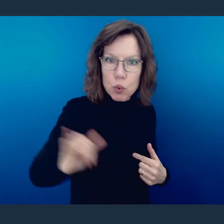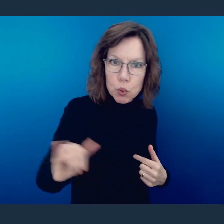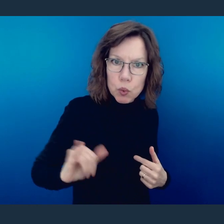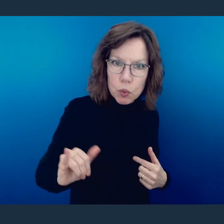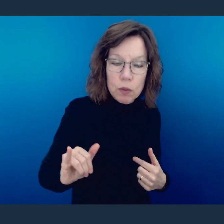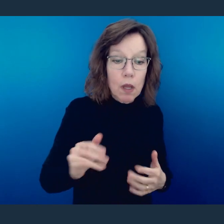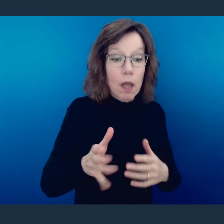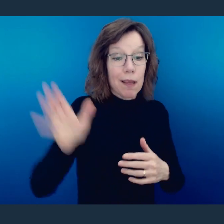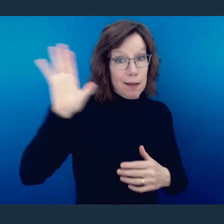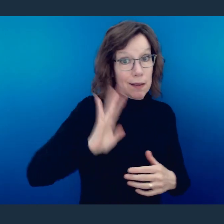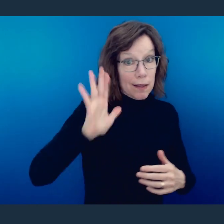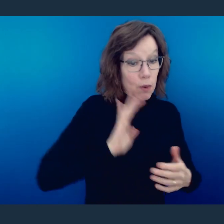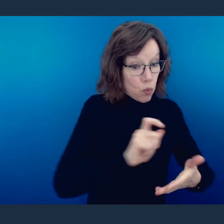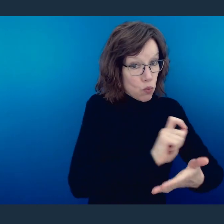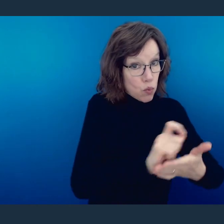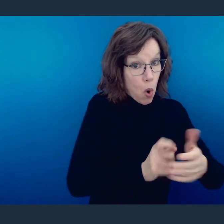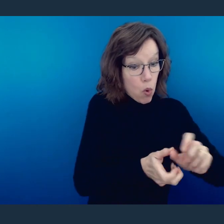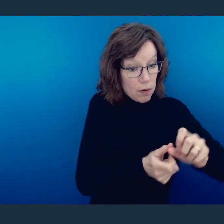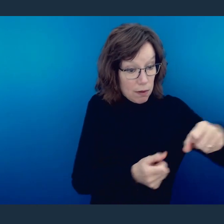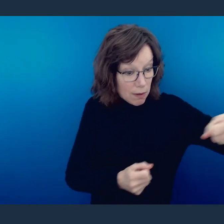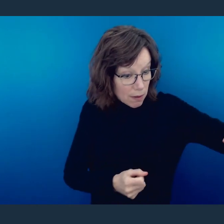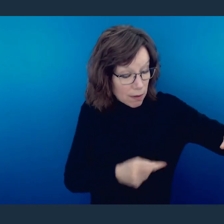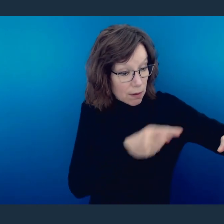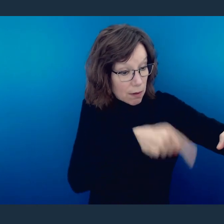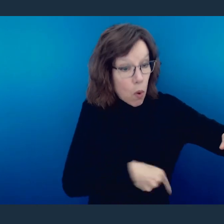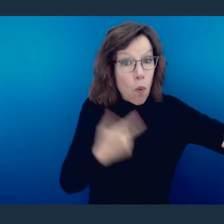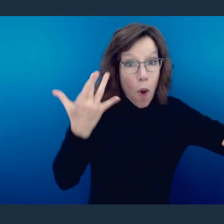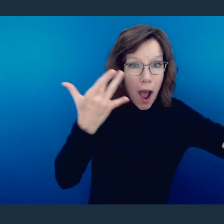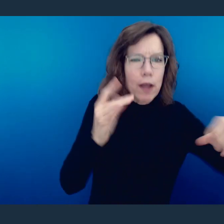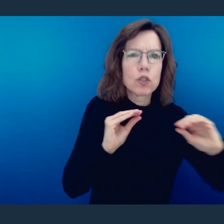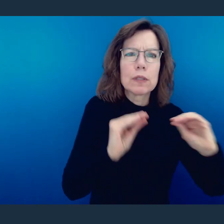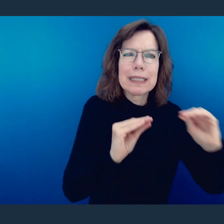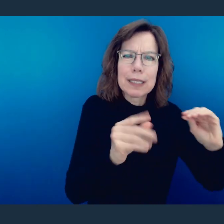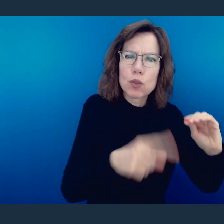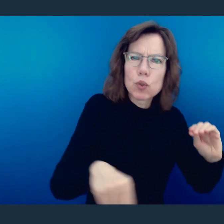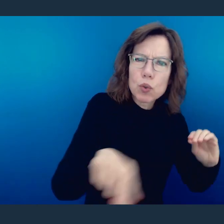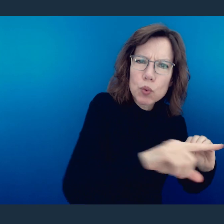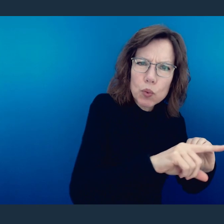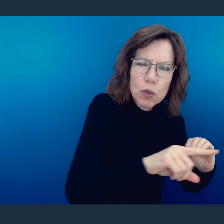days was written for our instruction, that through endurance and through the encouragement